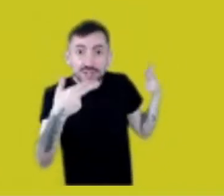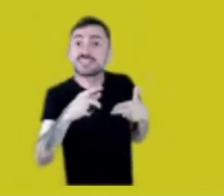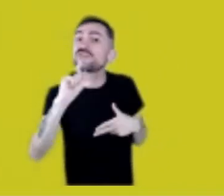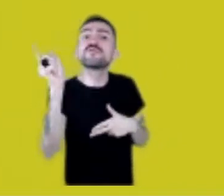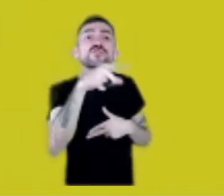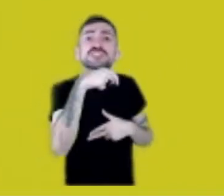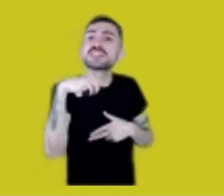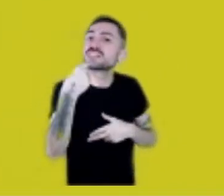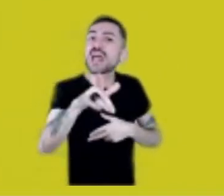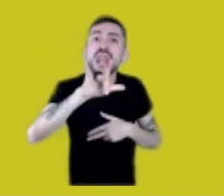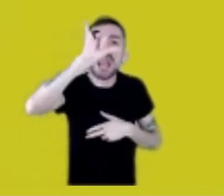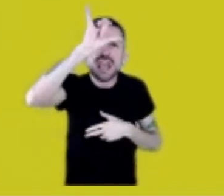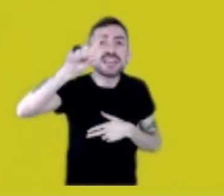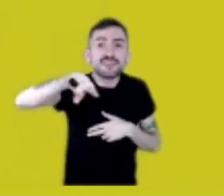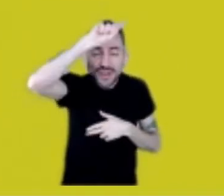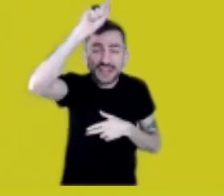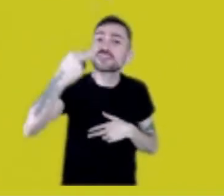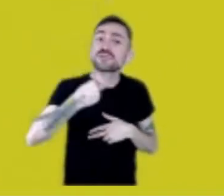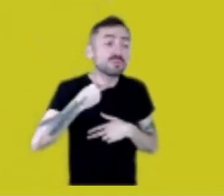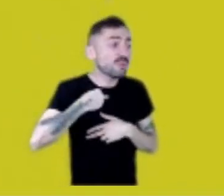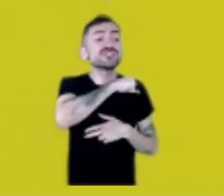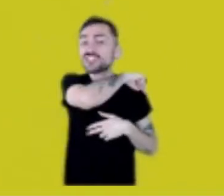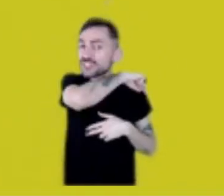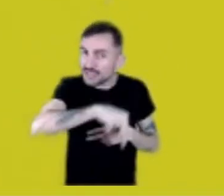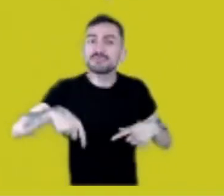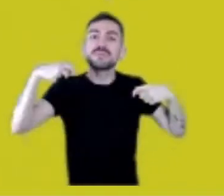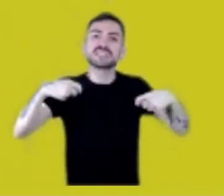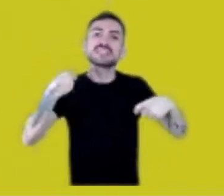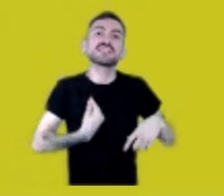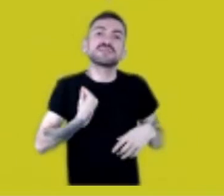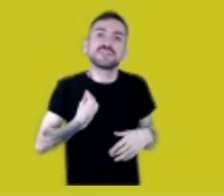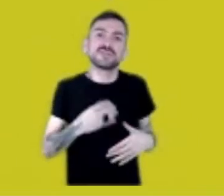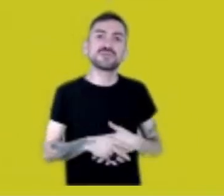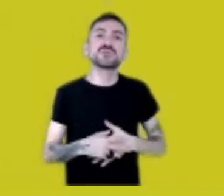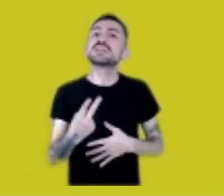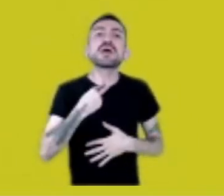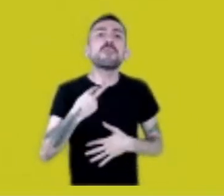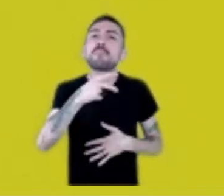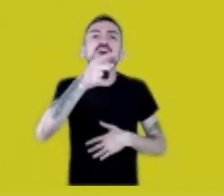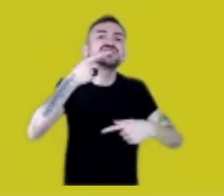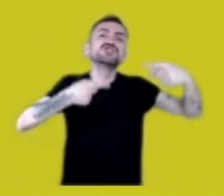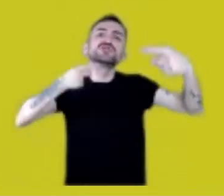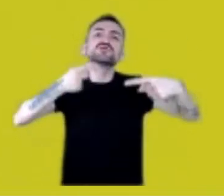without our participation. You can’t discuss anything about us